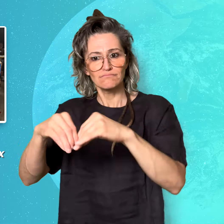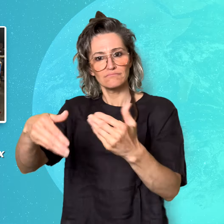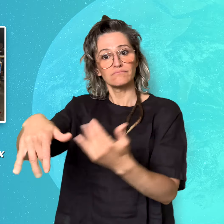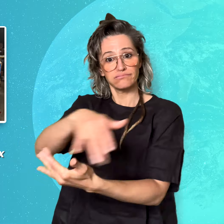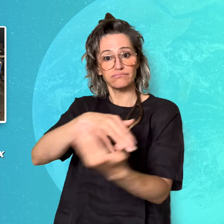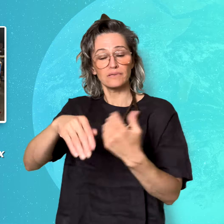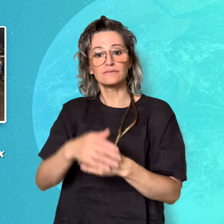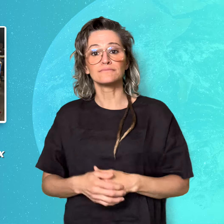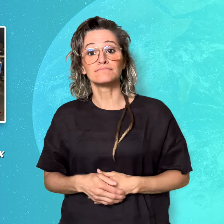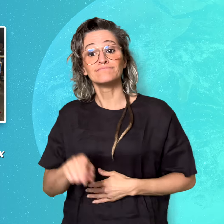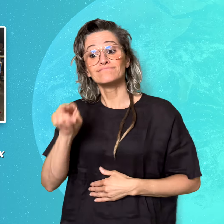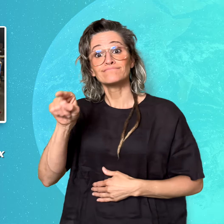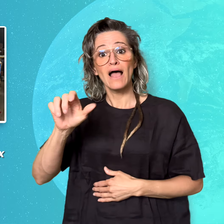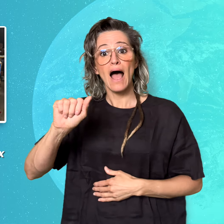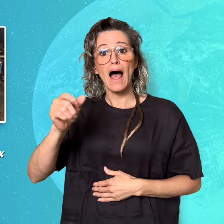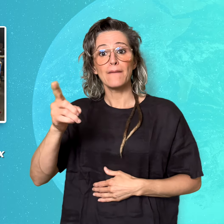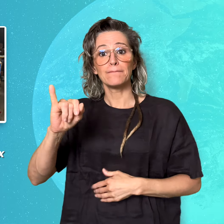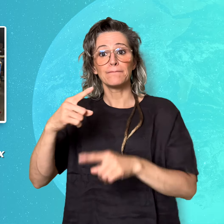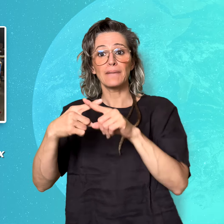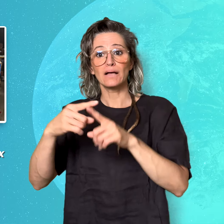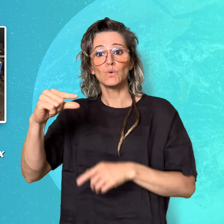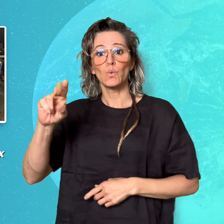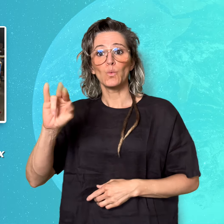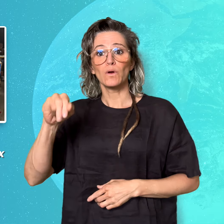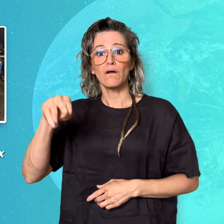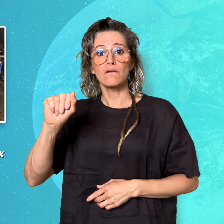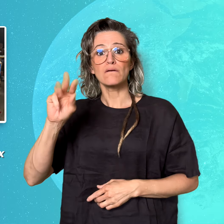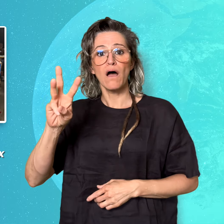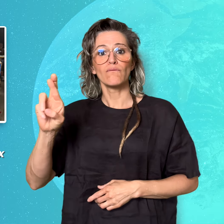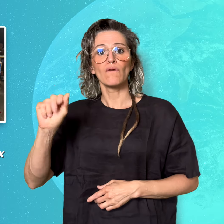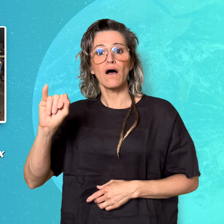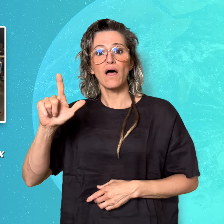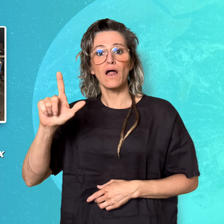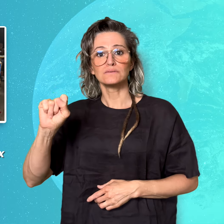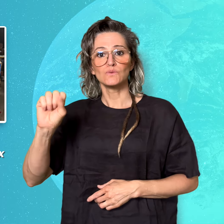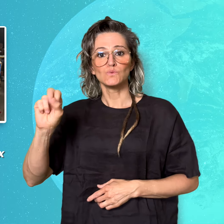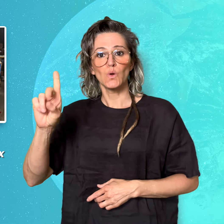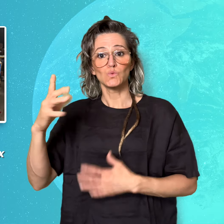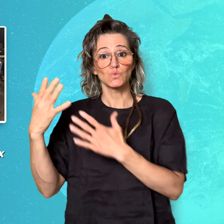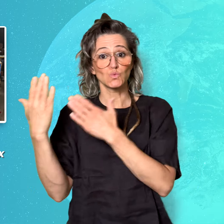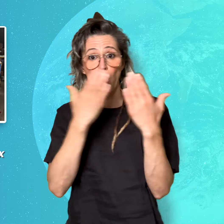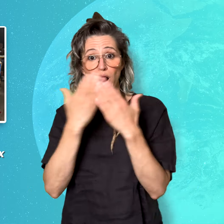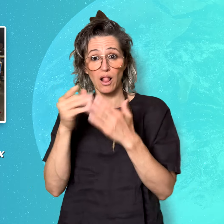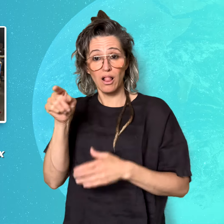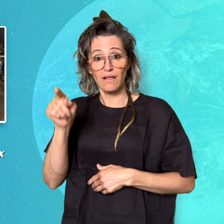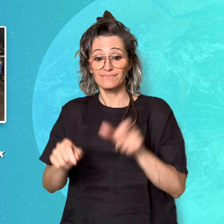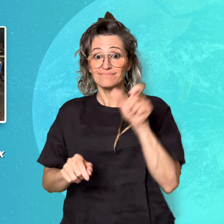as hearing students. At Apix Guinaw Rails Sud school,